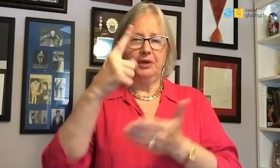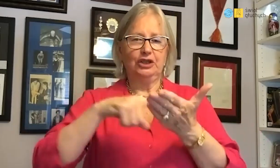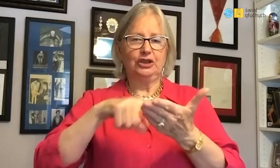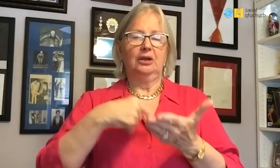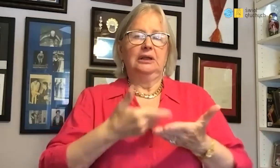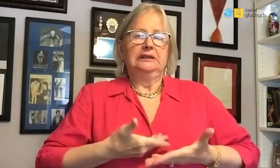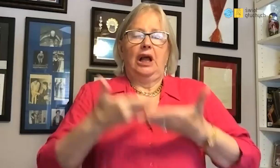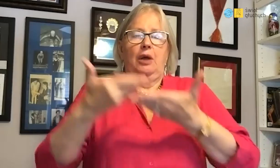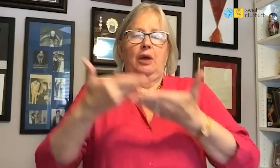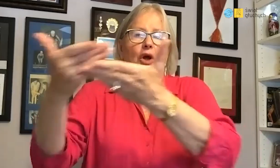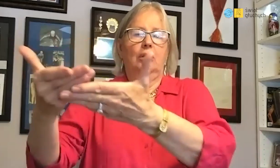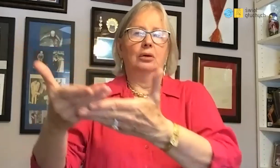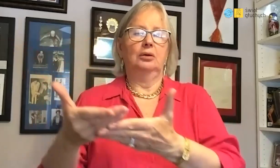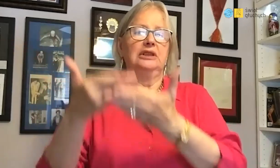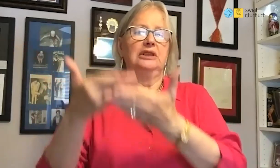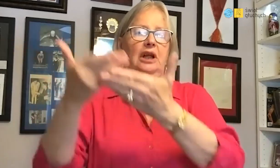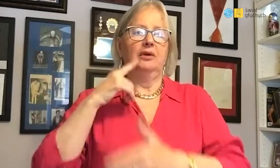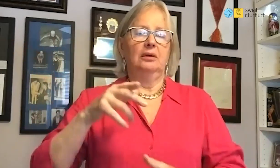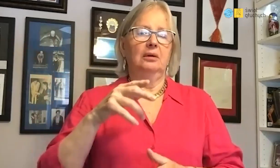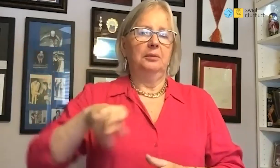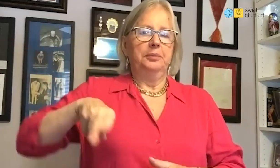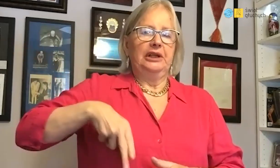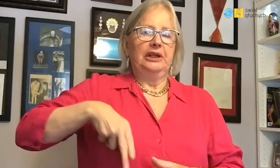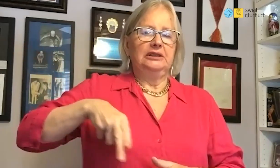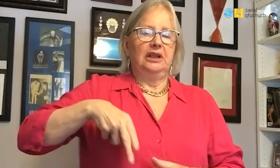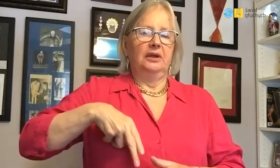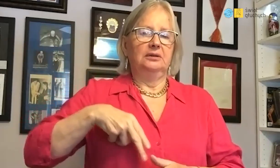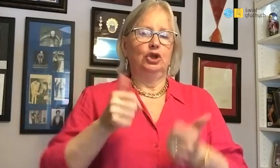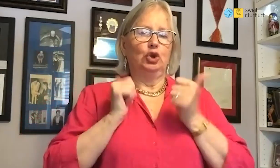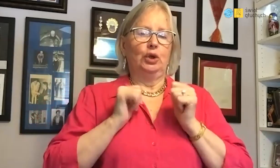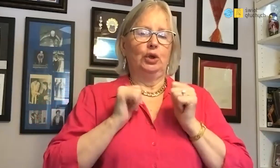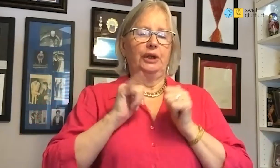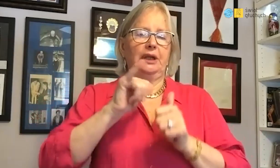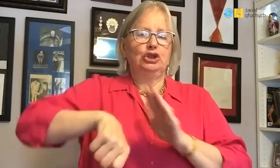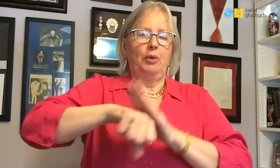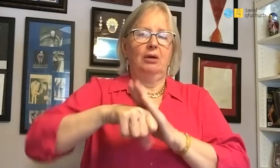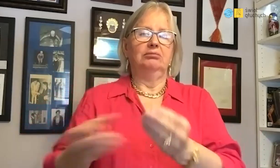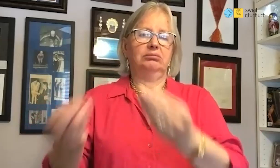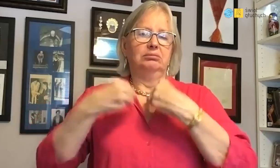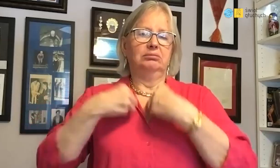A month later I was invited to the Ministry of Tourism and Sport,